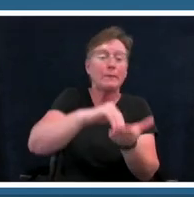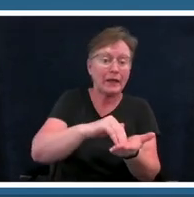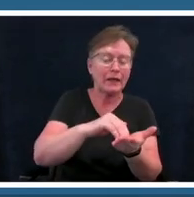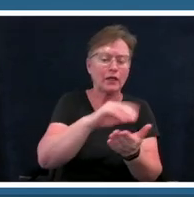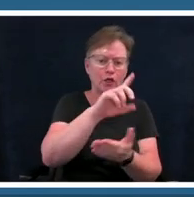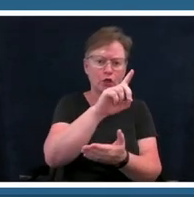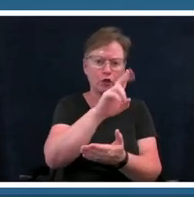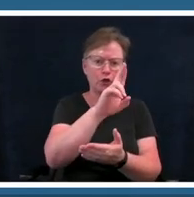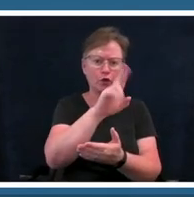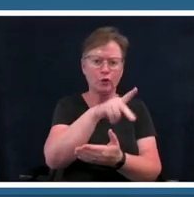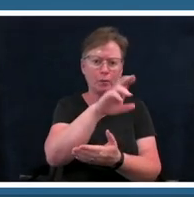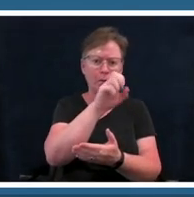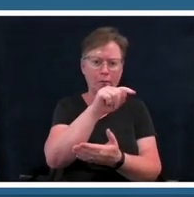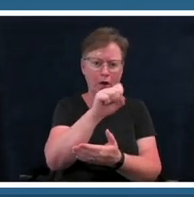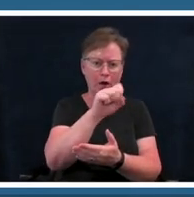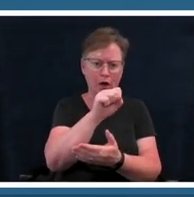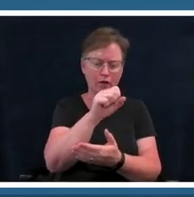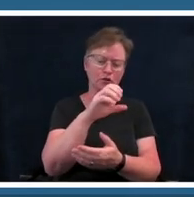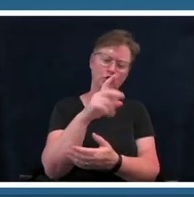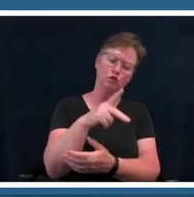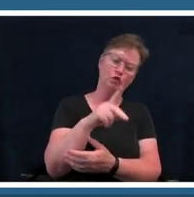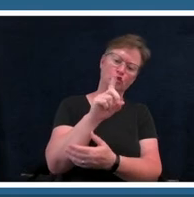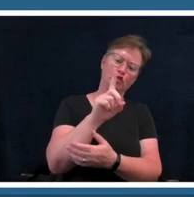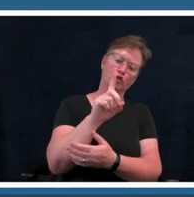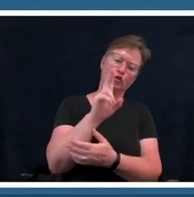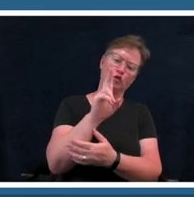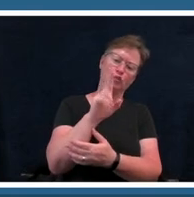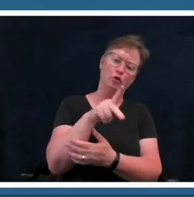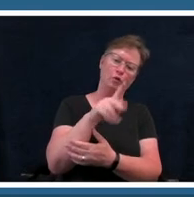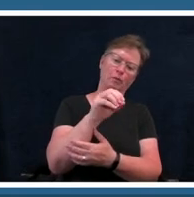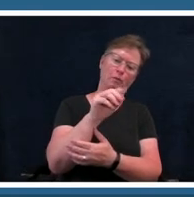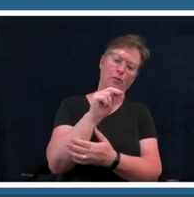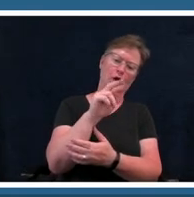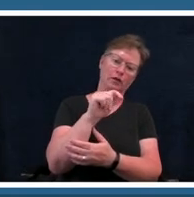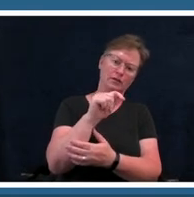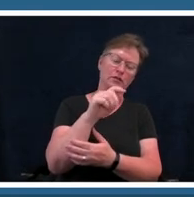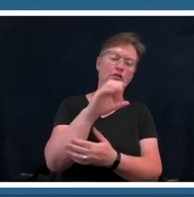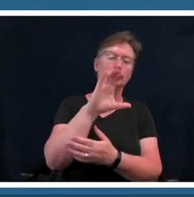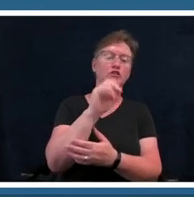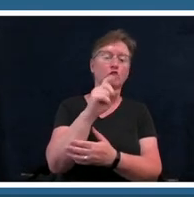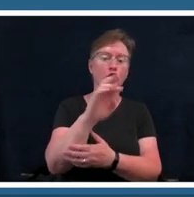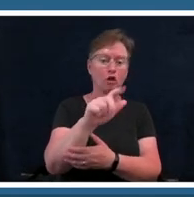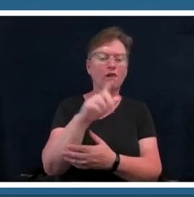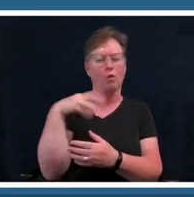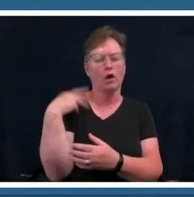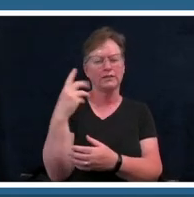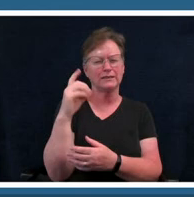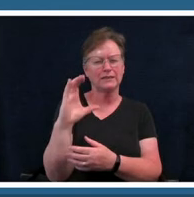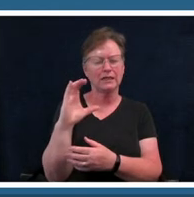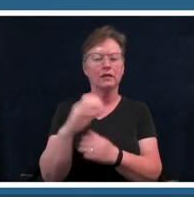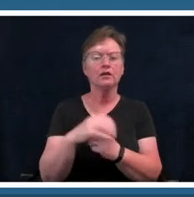um a couple of years ago so this emphasis on communal experiences and